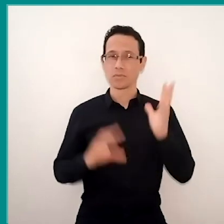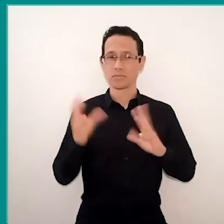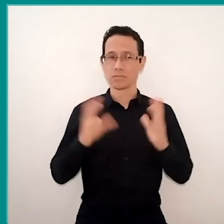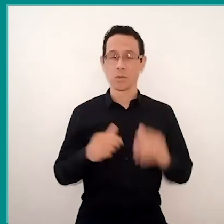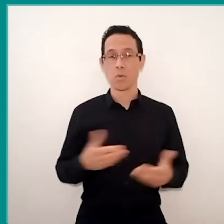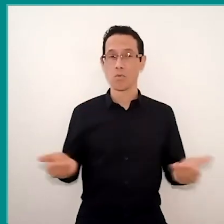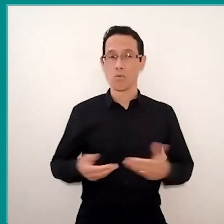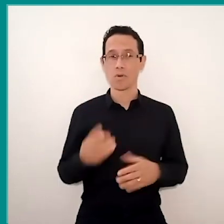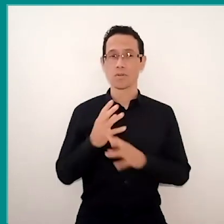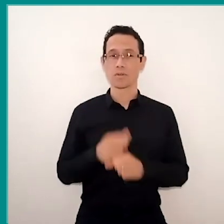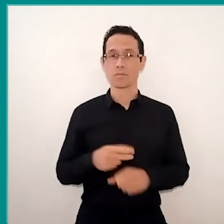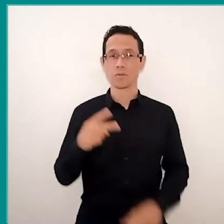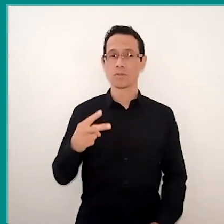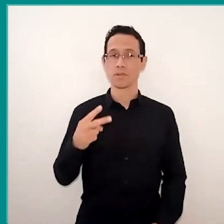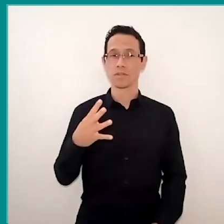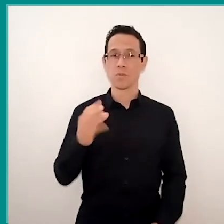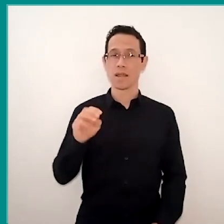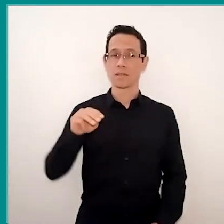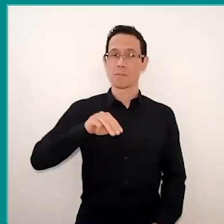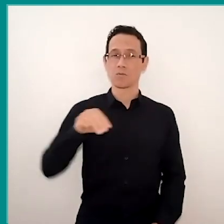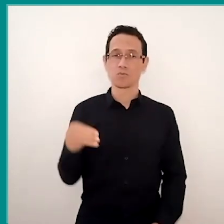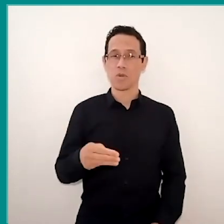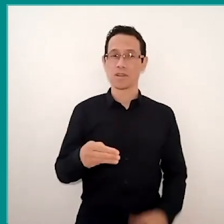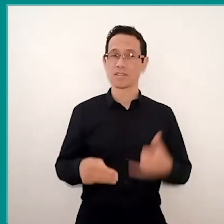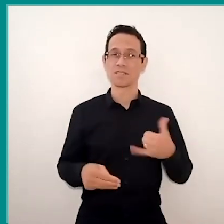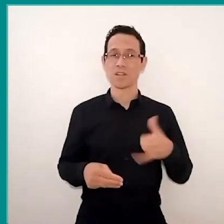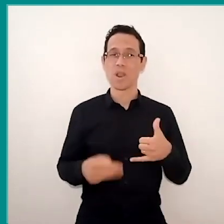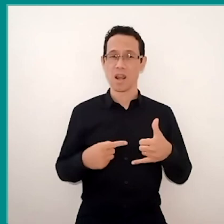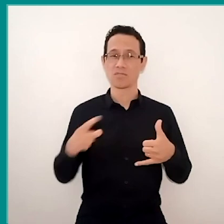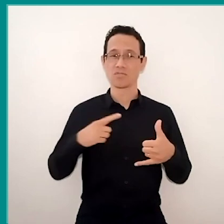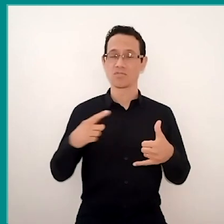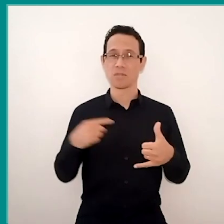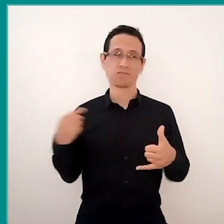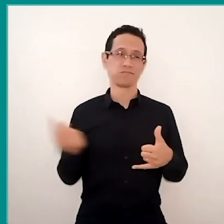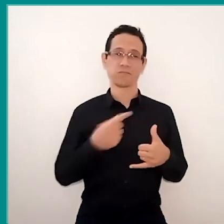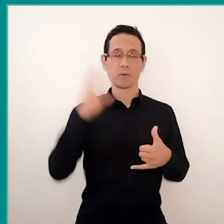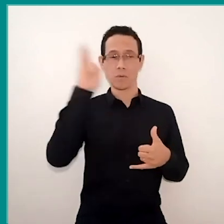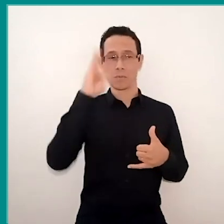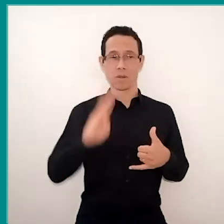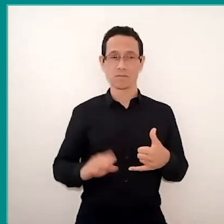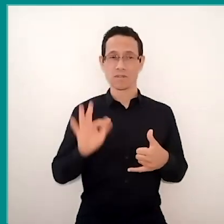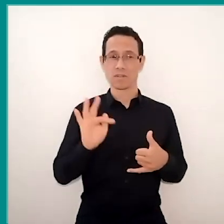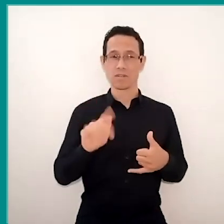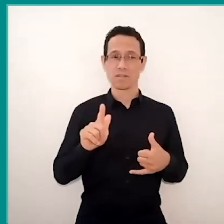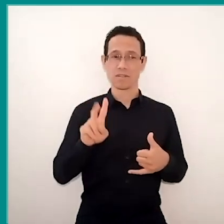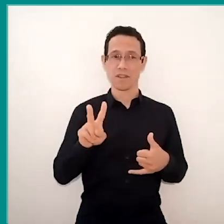of active cell phones in Brazil, according to the latest research of the Getúlio Vargas Foundation, we have more cell phones than people,